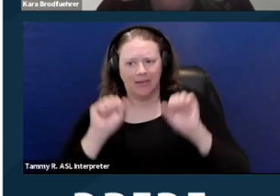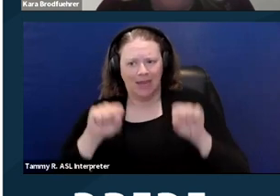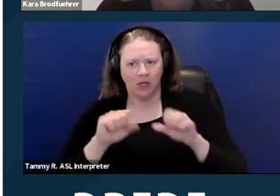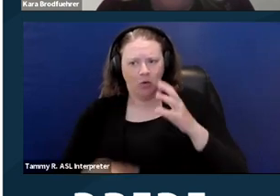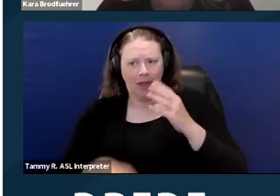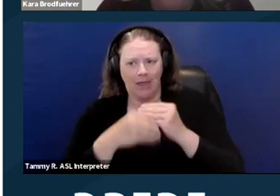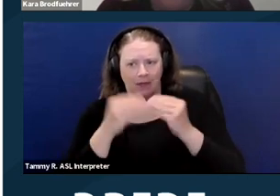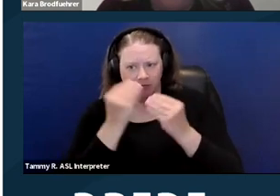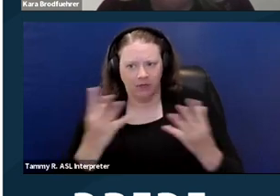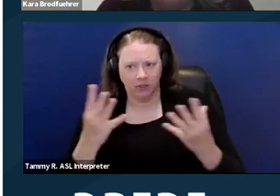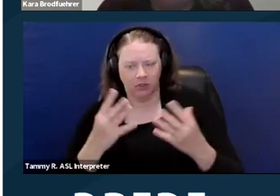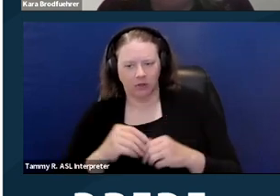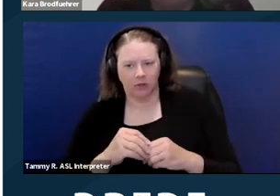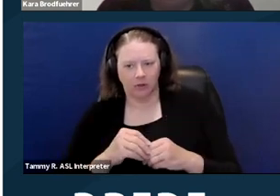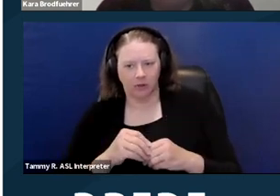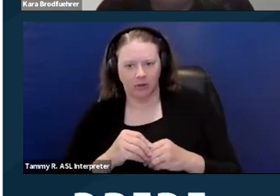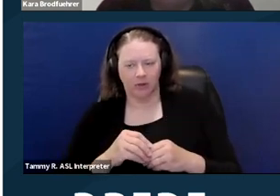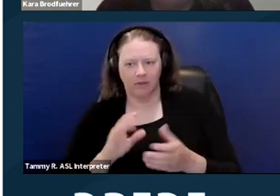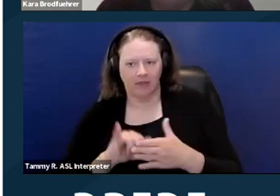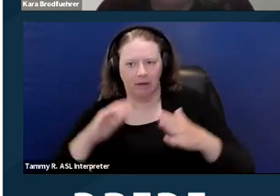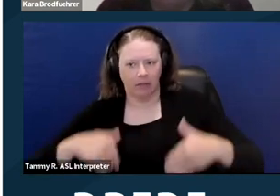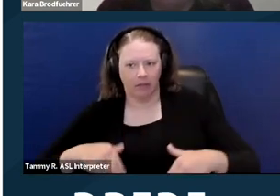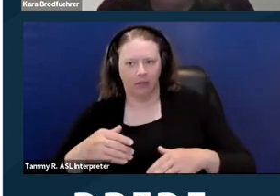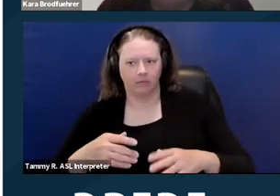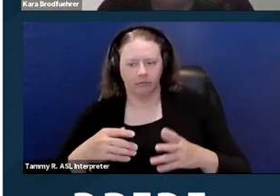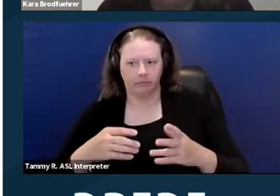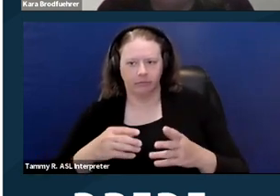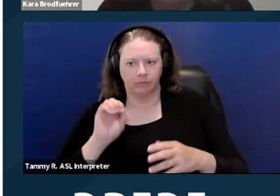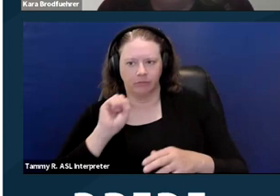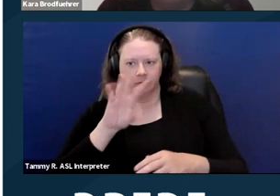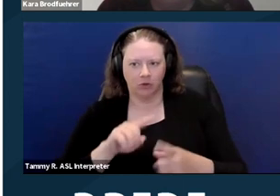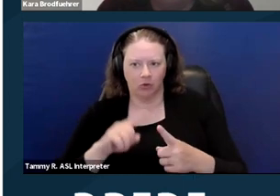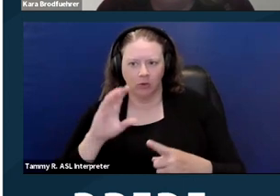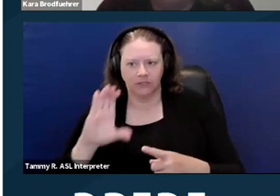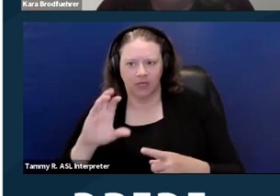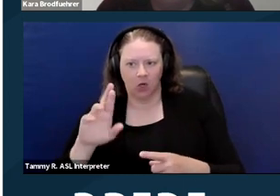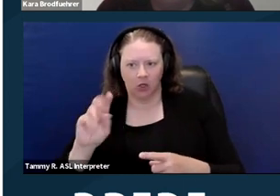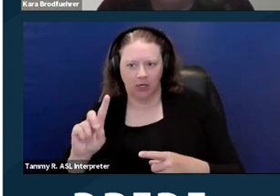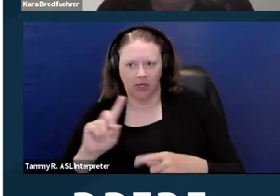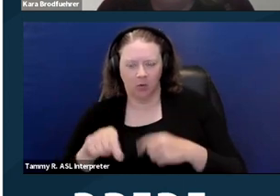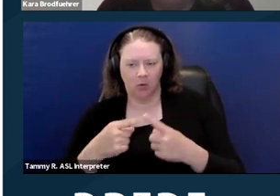I assume that means information not previously disclosed, to CRD when you're doing an appeal.